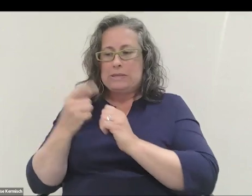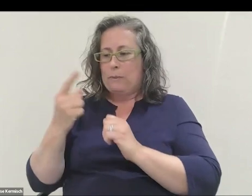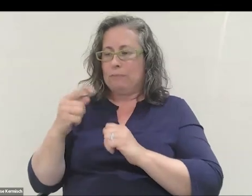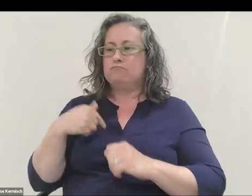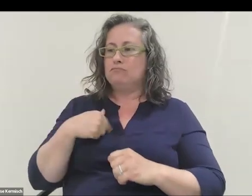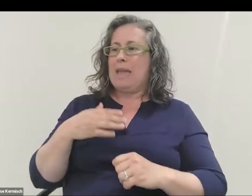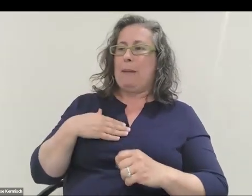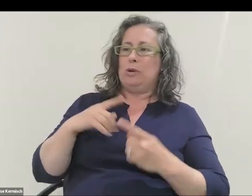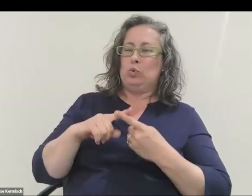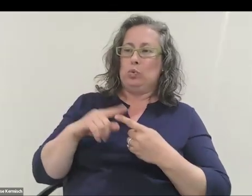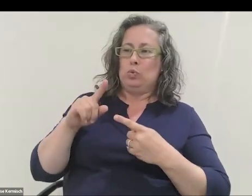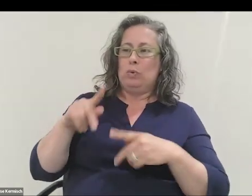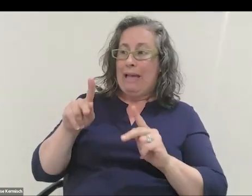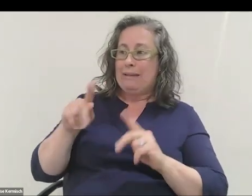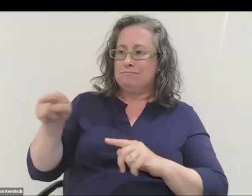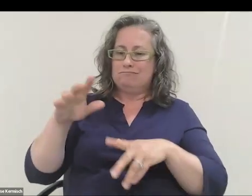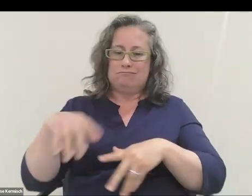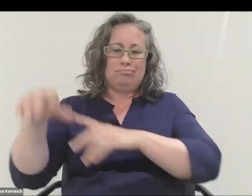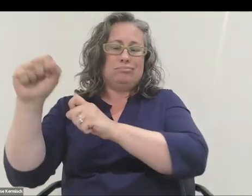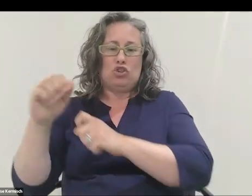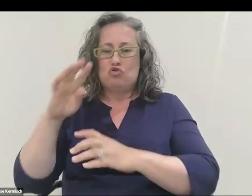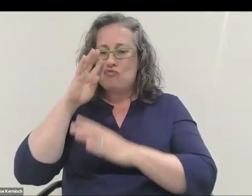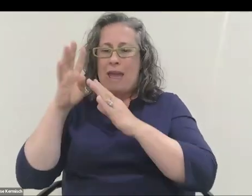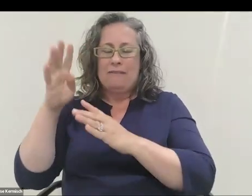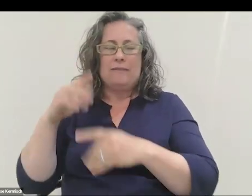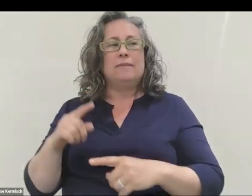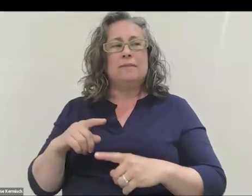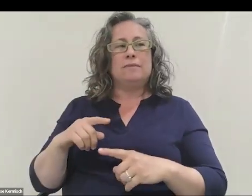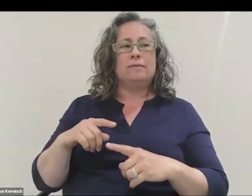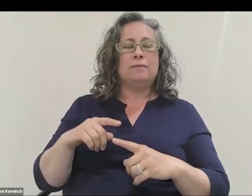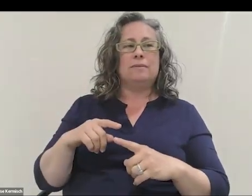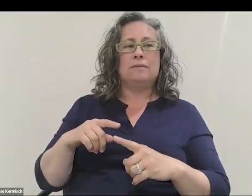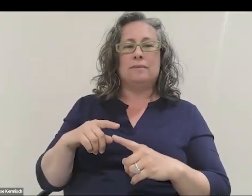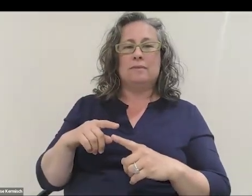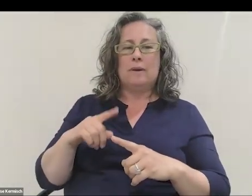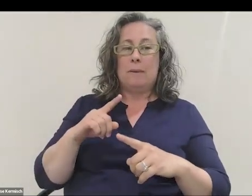I'm happy to take a backseat on the creative side, but to play the role of a good editor.